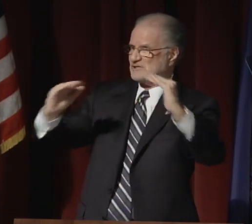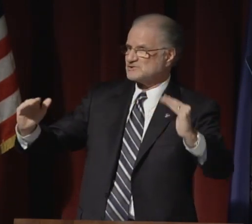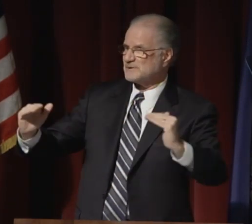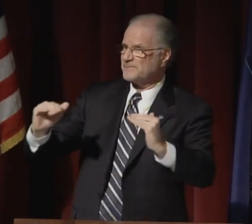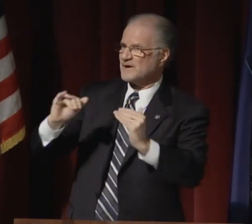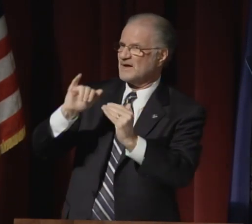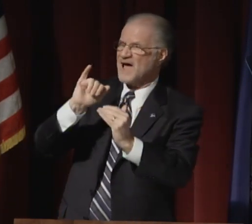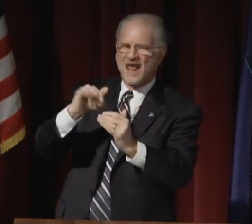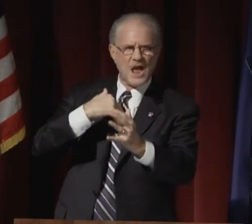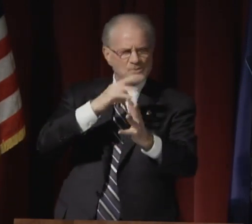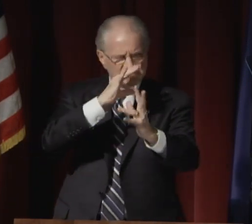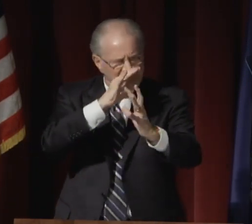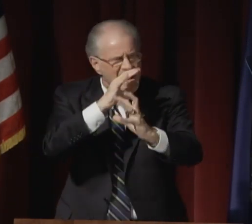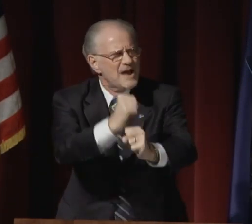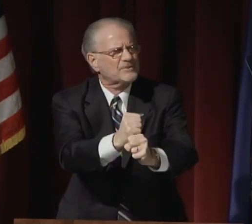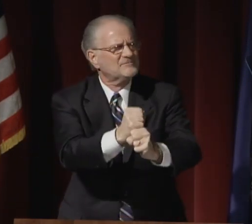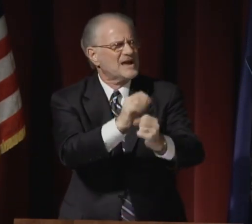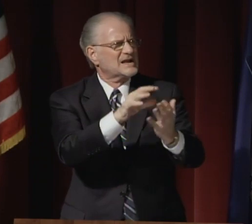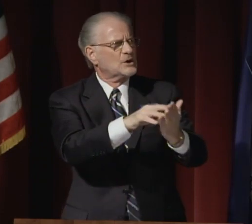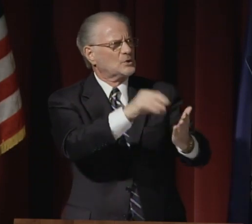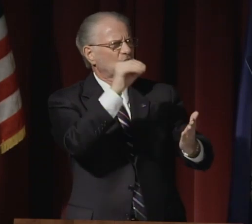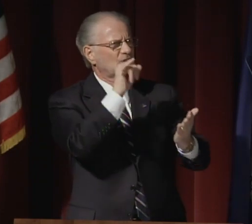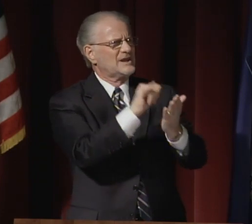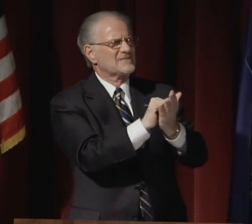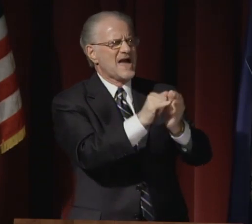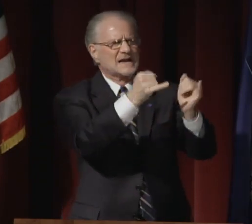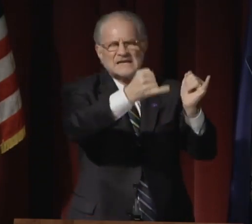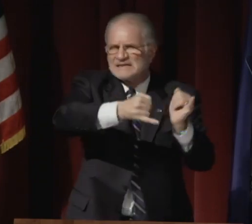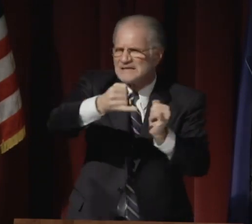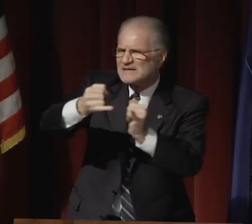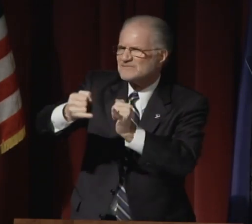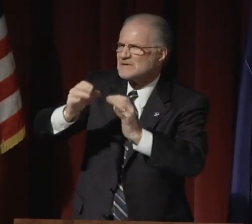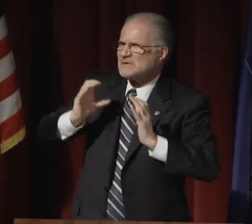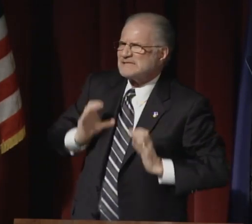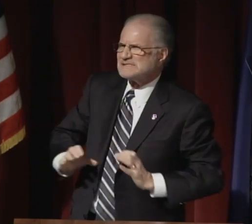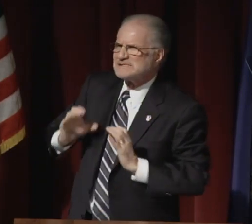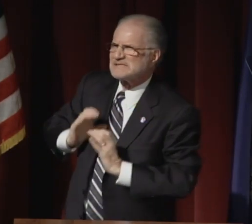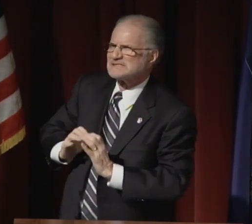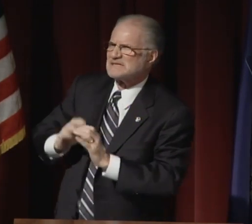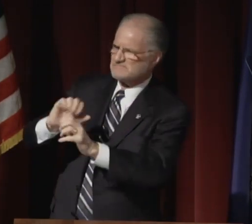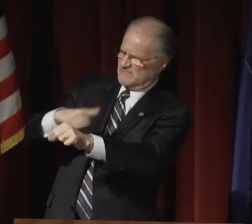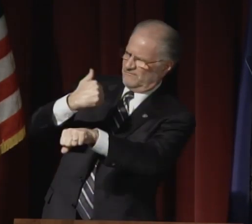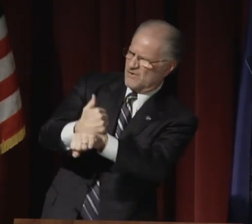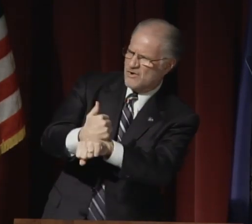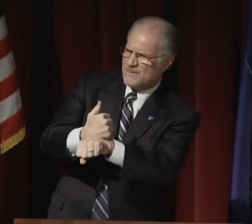I was affected by one news story from Egypt.